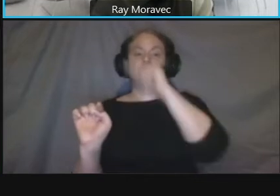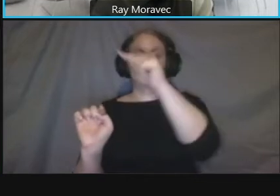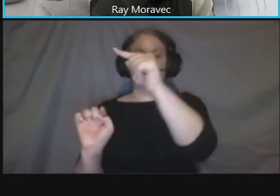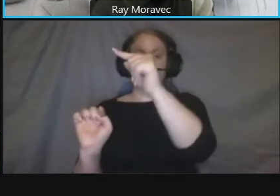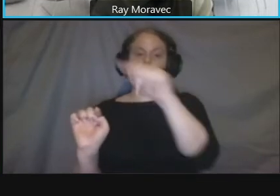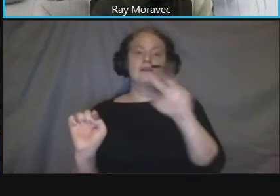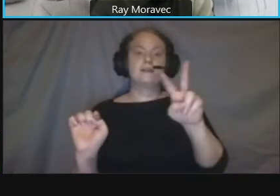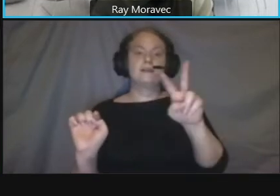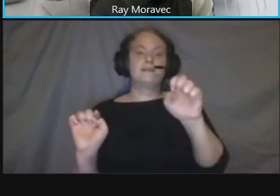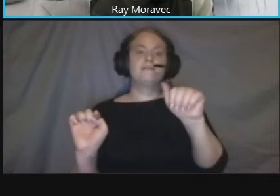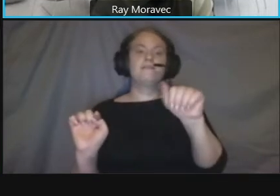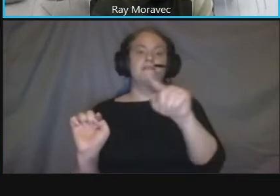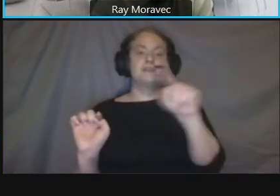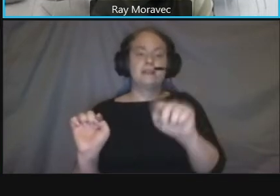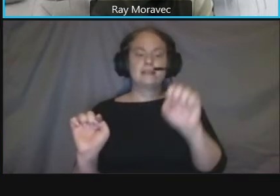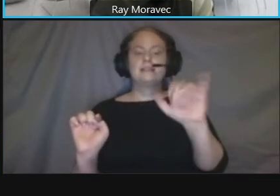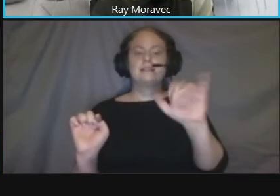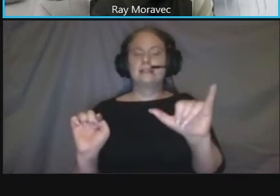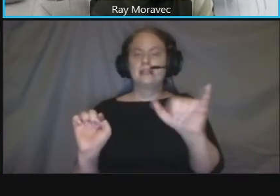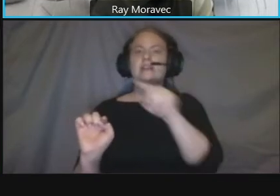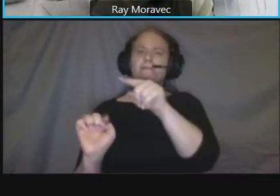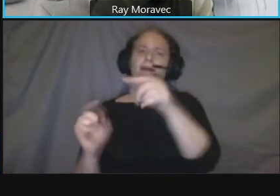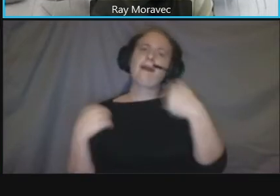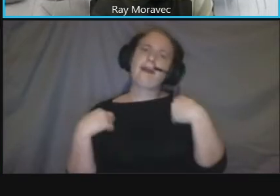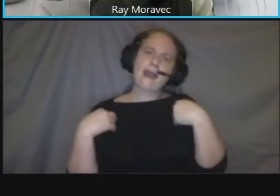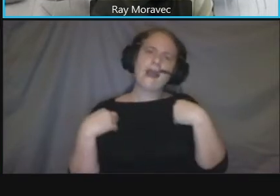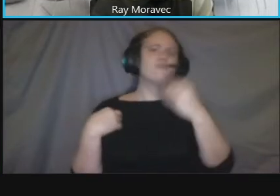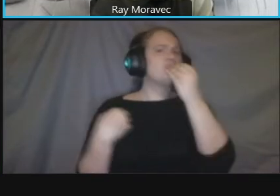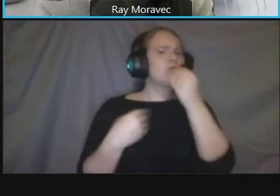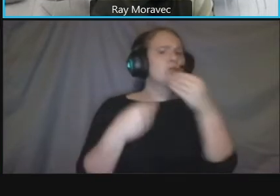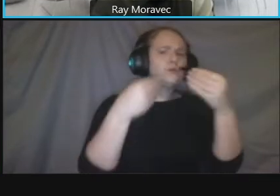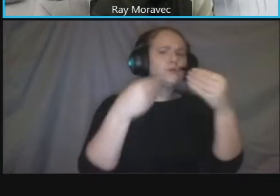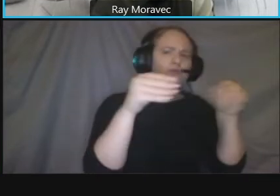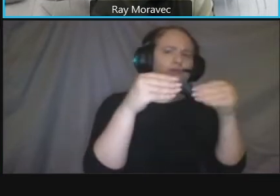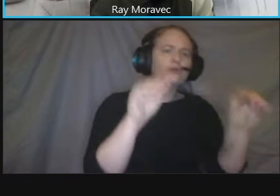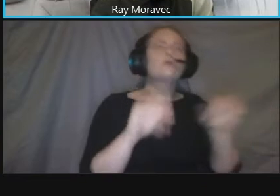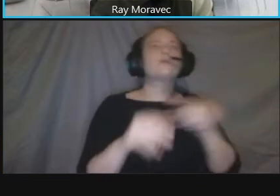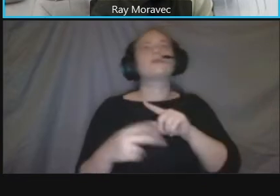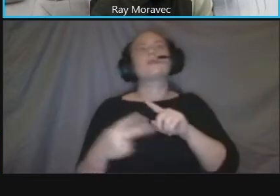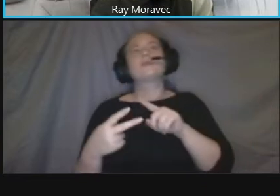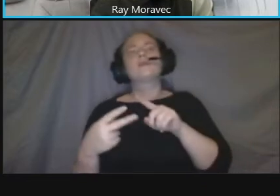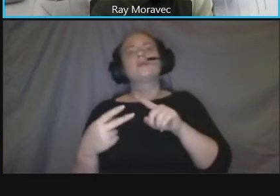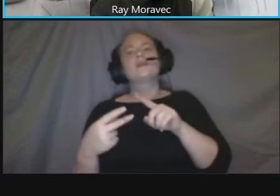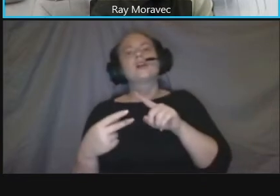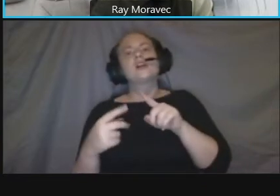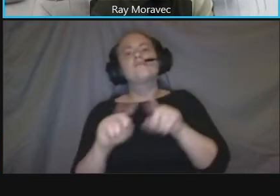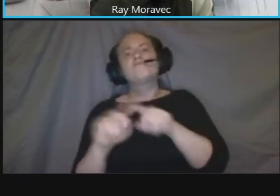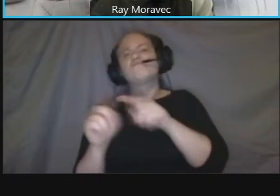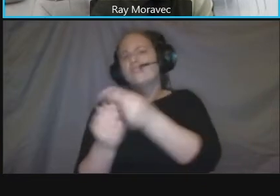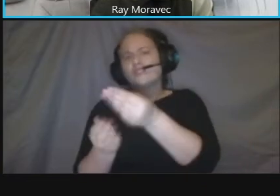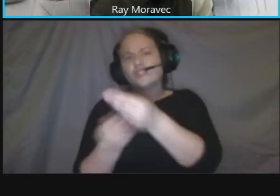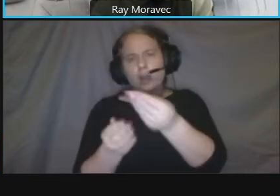other retail as well as some other services we do have the lovato metro station in this